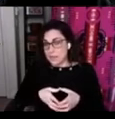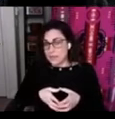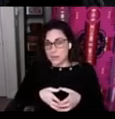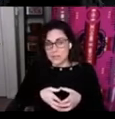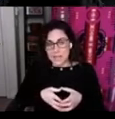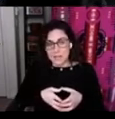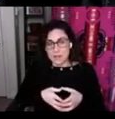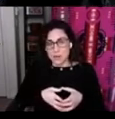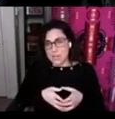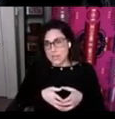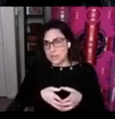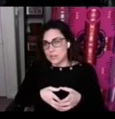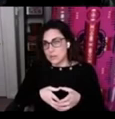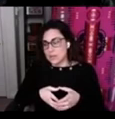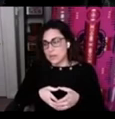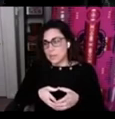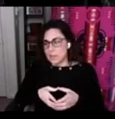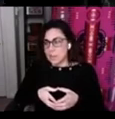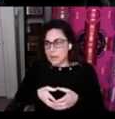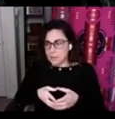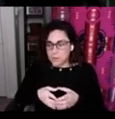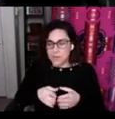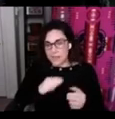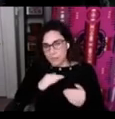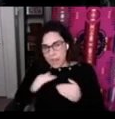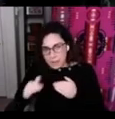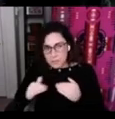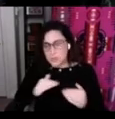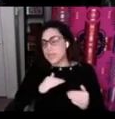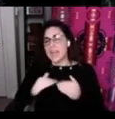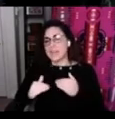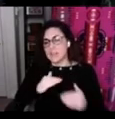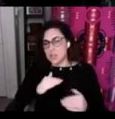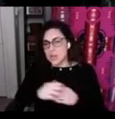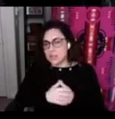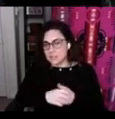who have said you know we need to be mindful that that line between Canada and the U.S.